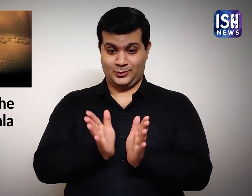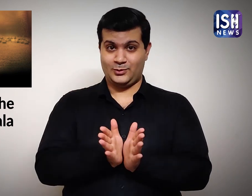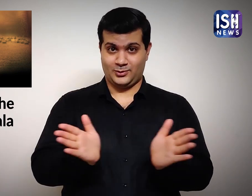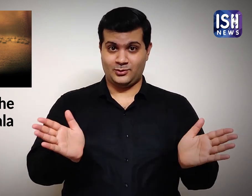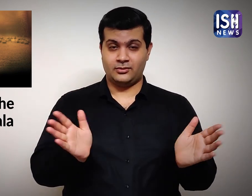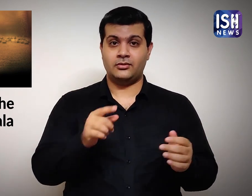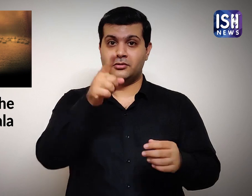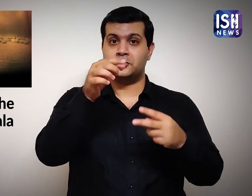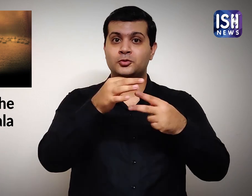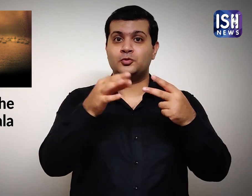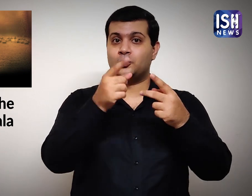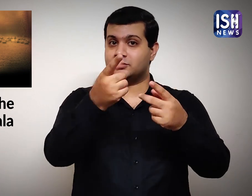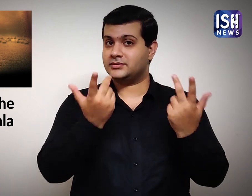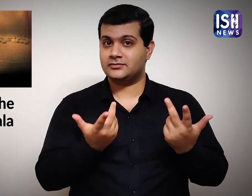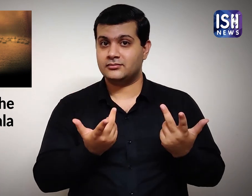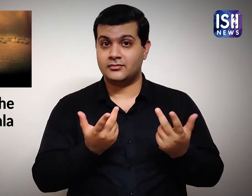What would you choose?